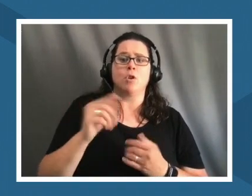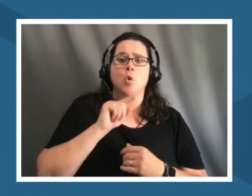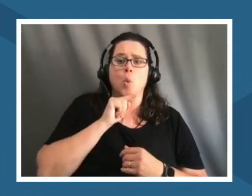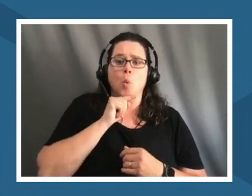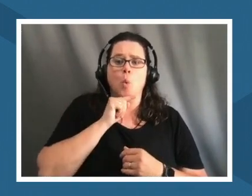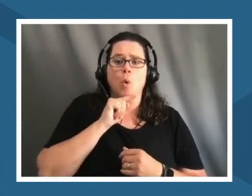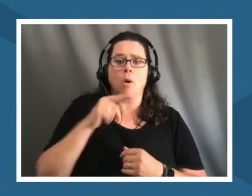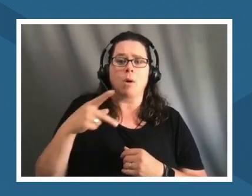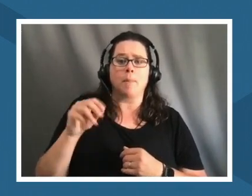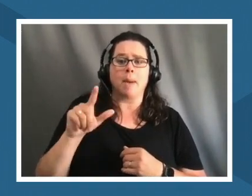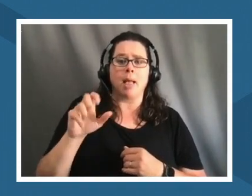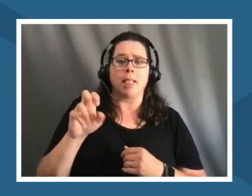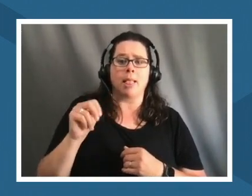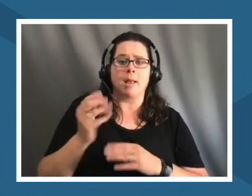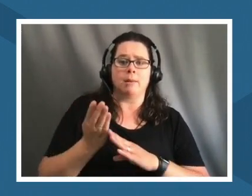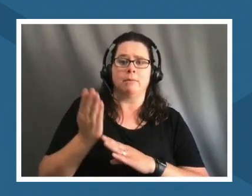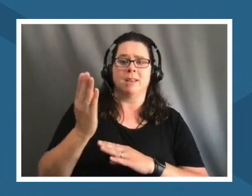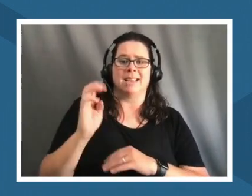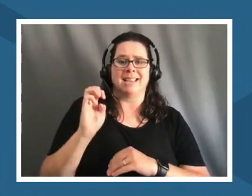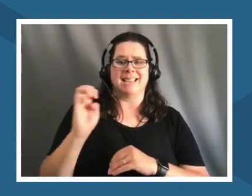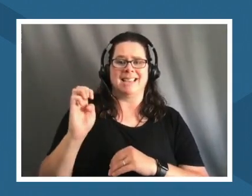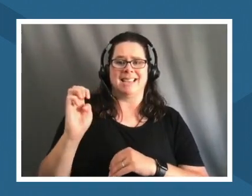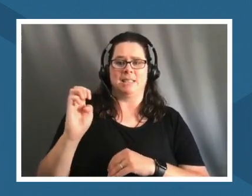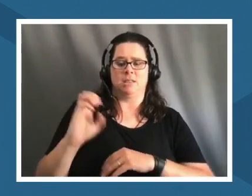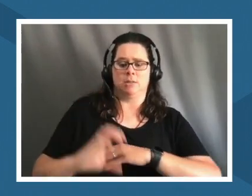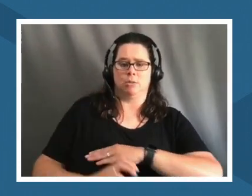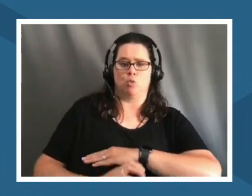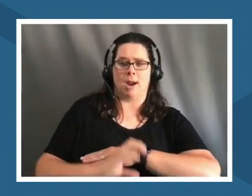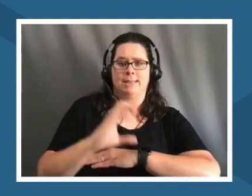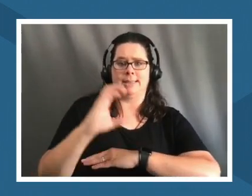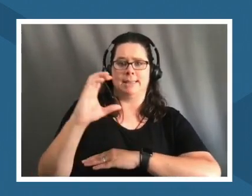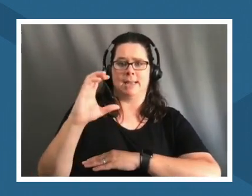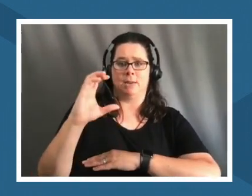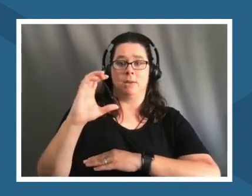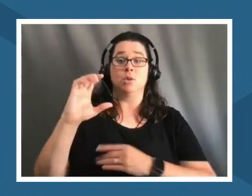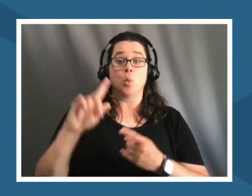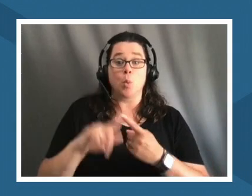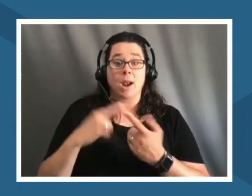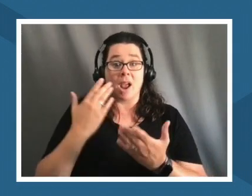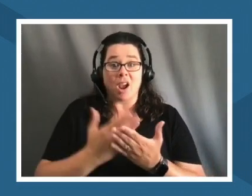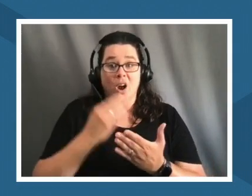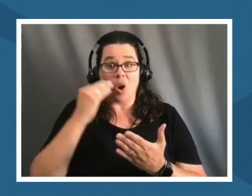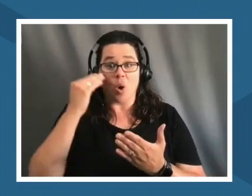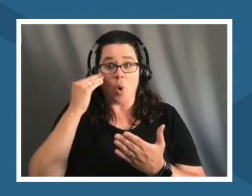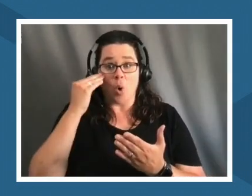the east where the rising sun and so when i go home